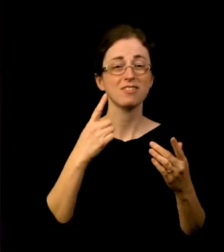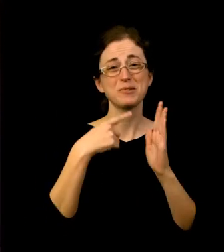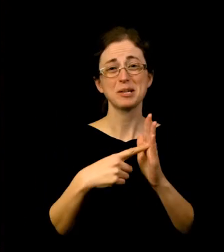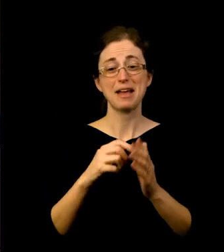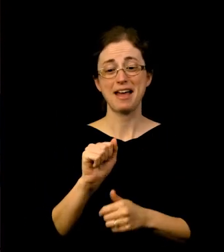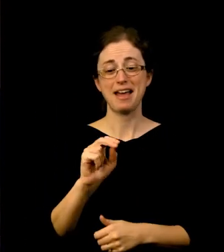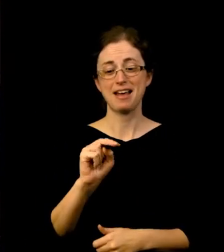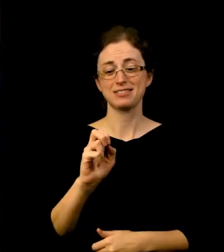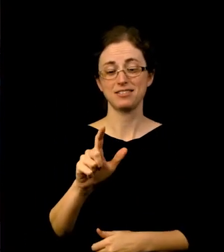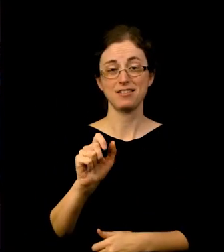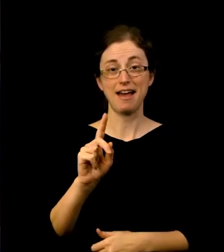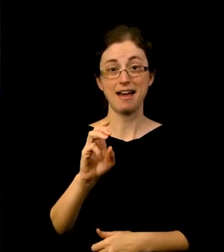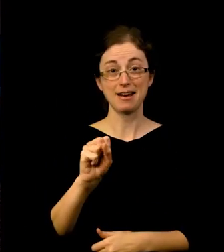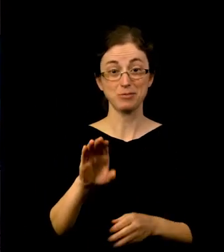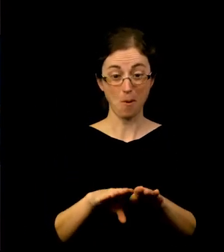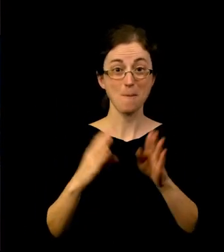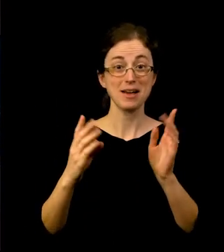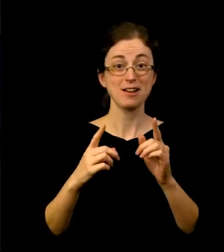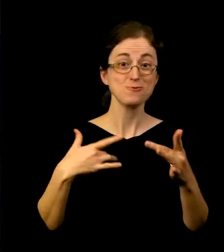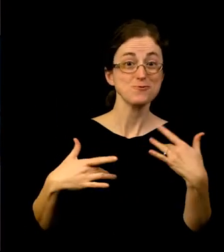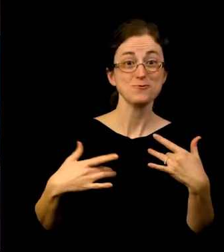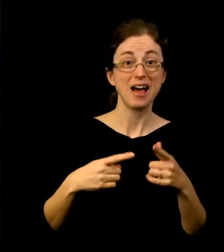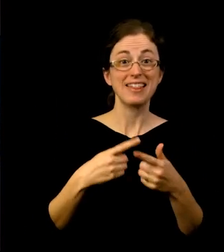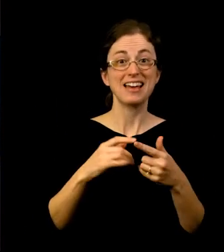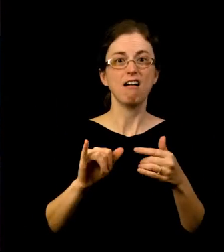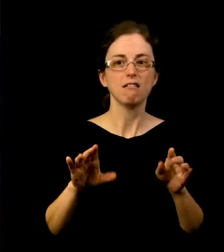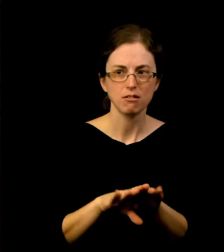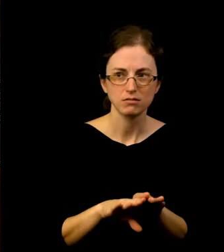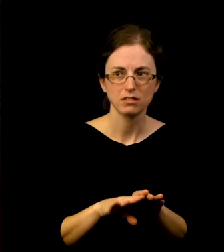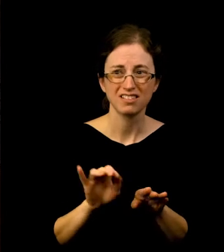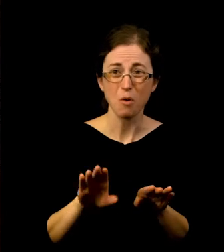and then we could only let six people in and people were frustrated, of course,